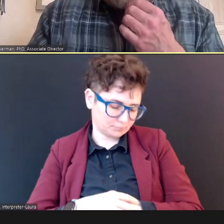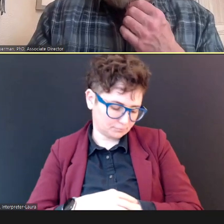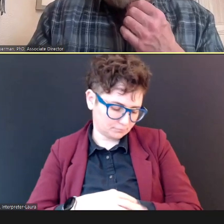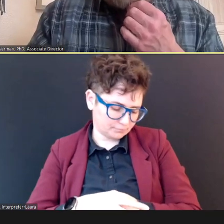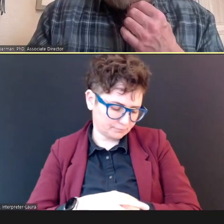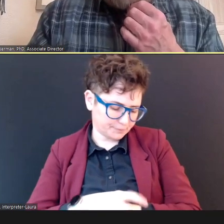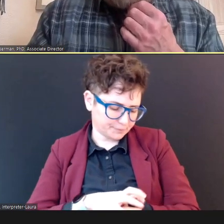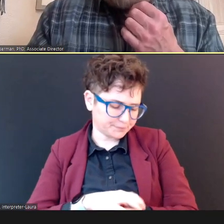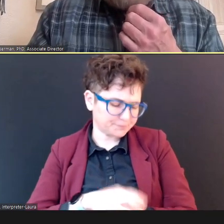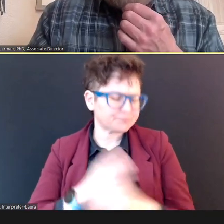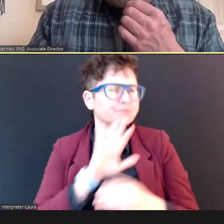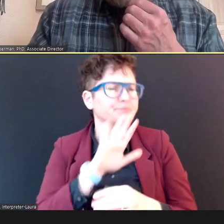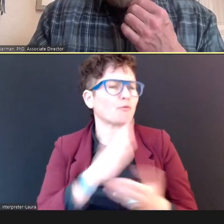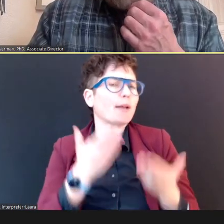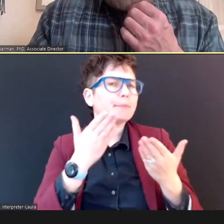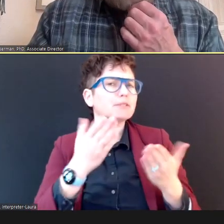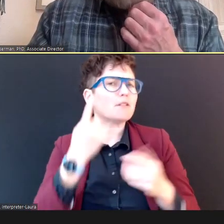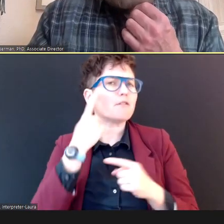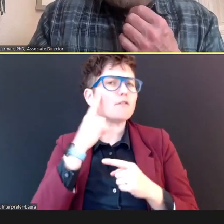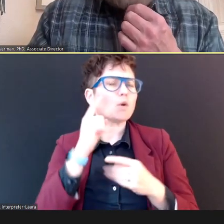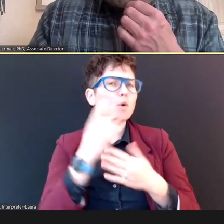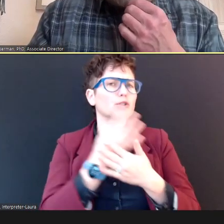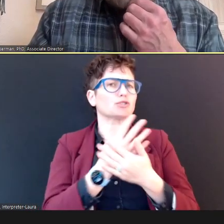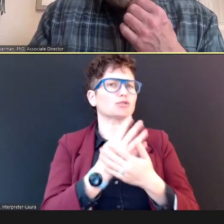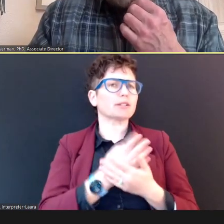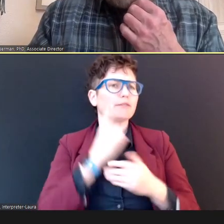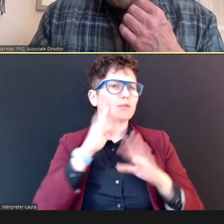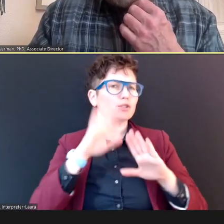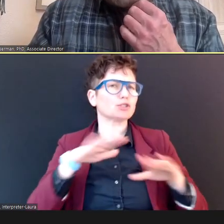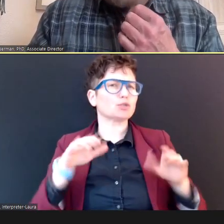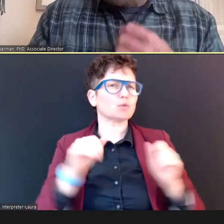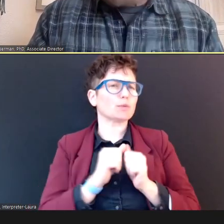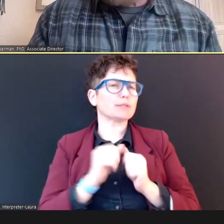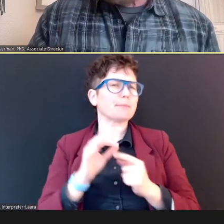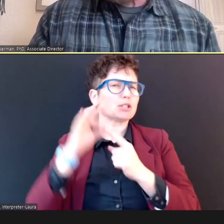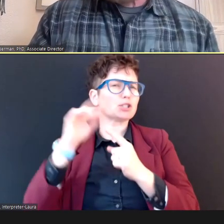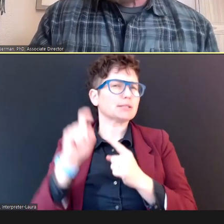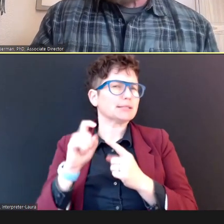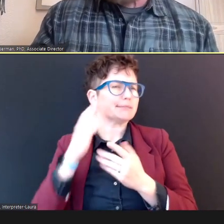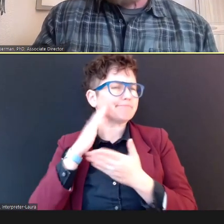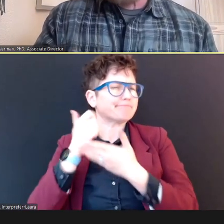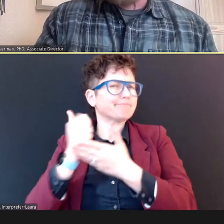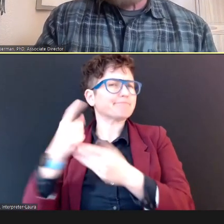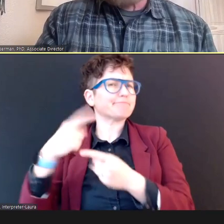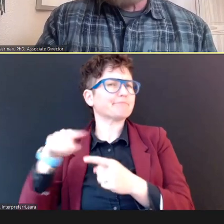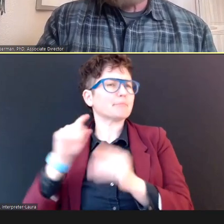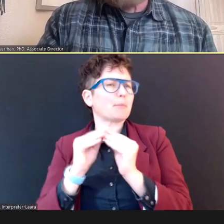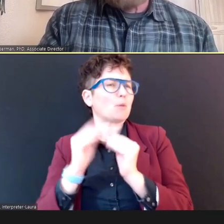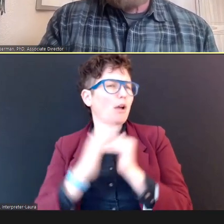children with special needs and helping them to be more comfortable? Dr.